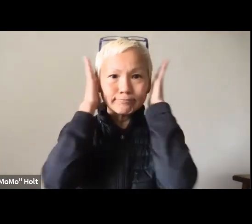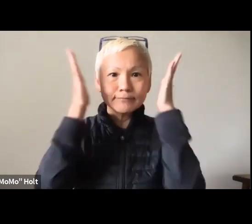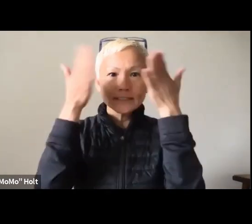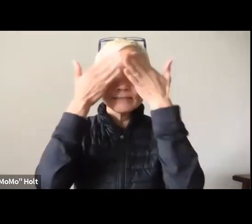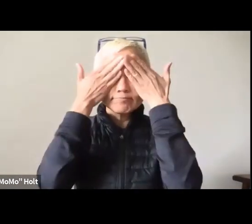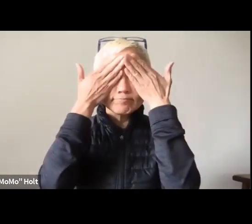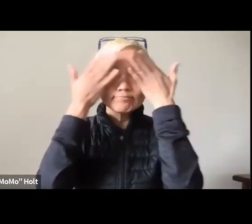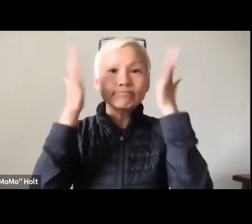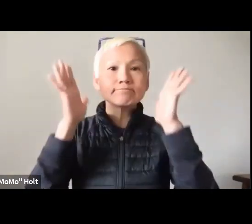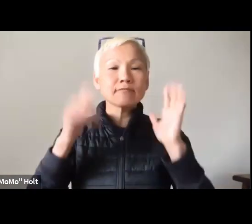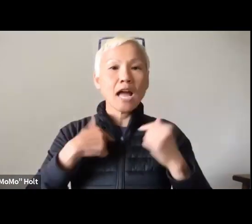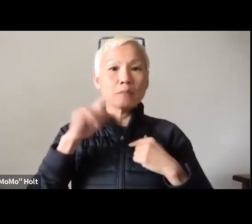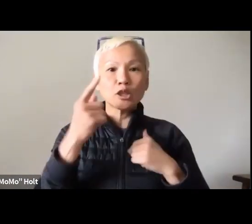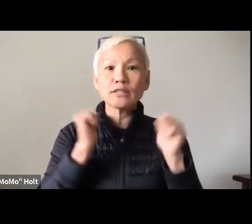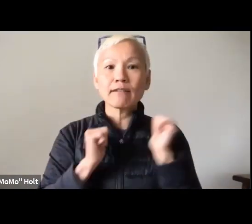At the same time, as an actor,